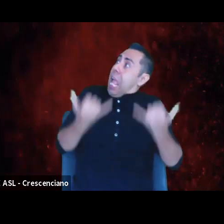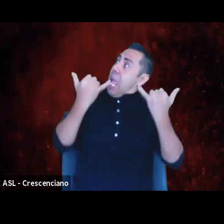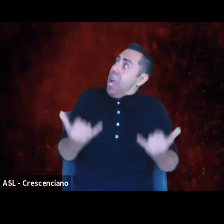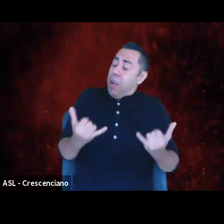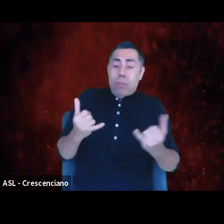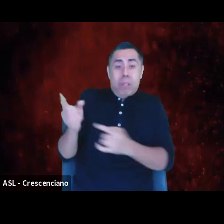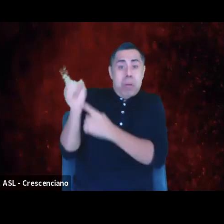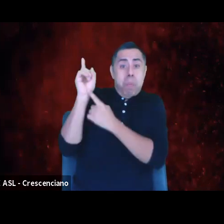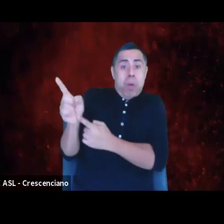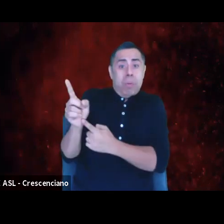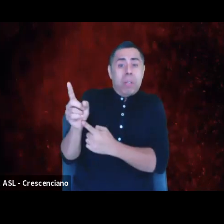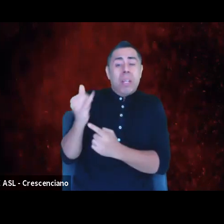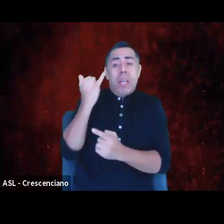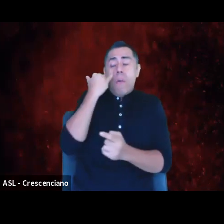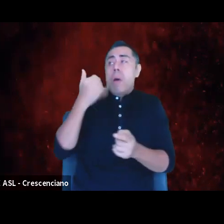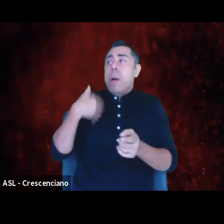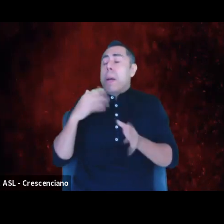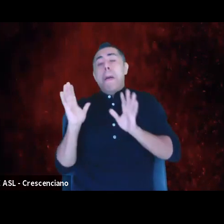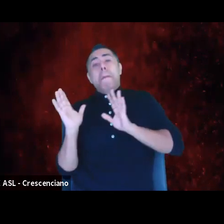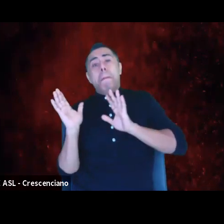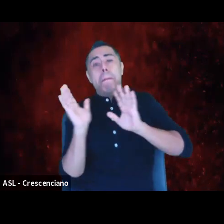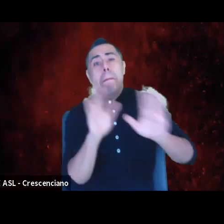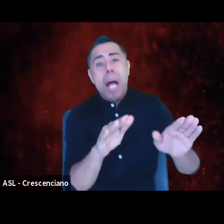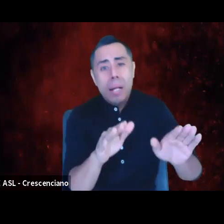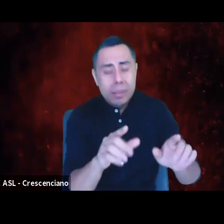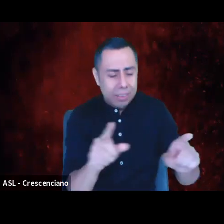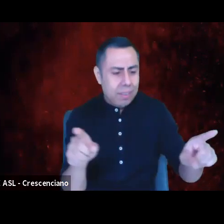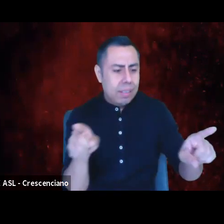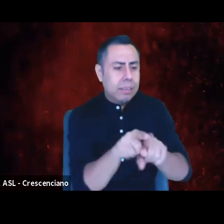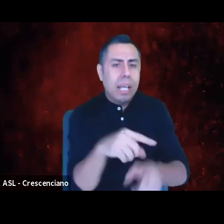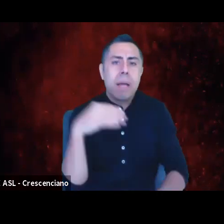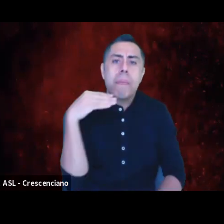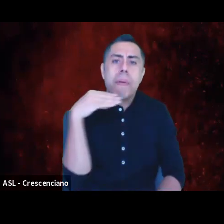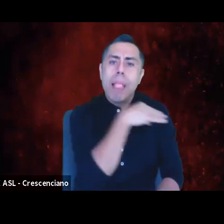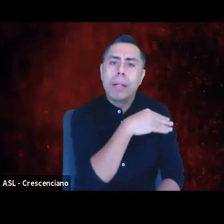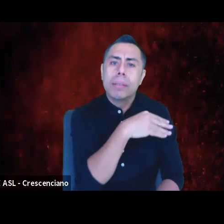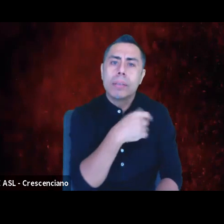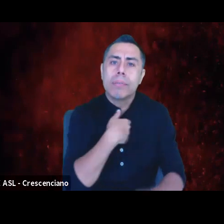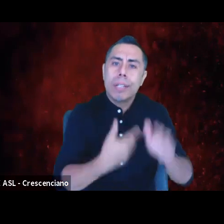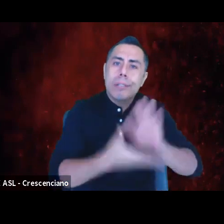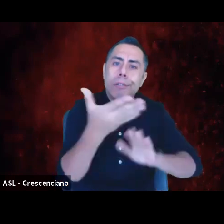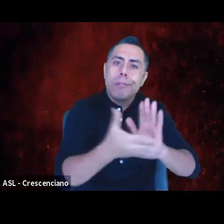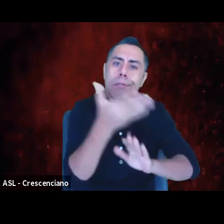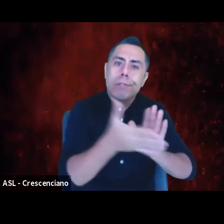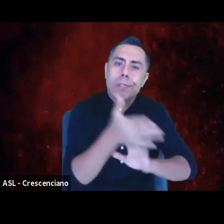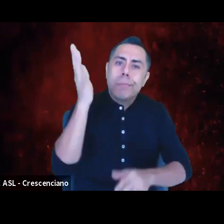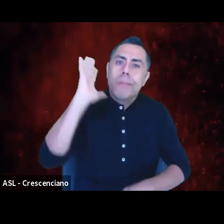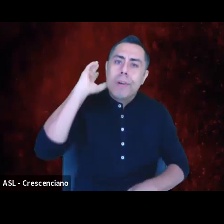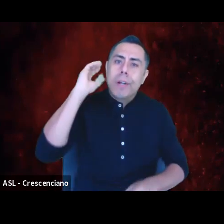return to manifesting the lies we were manifesting in the systems of our best practices.